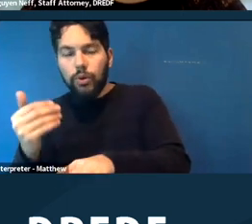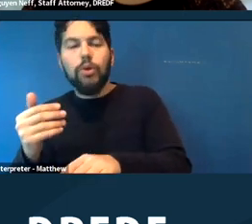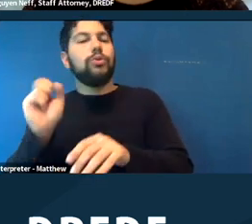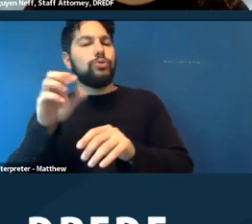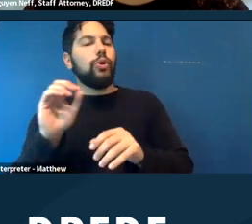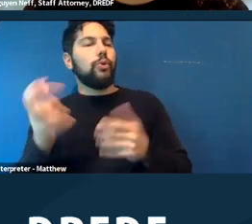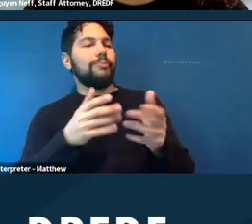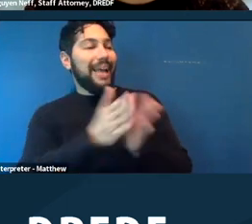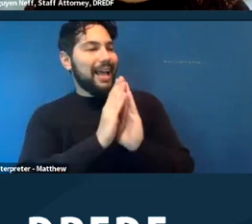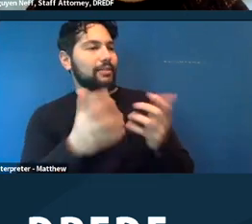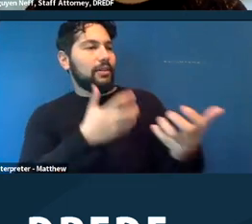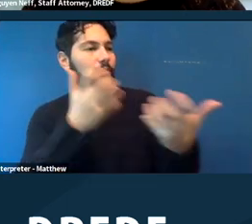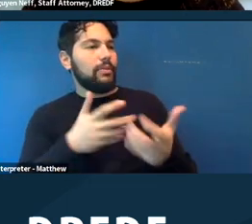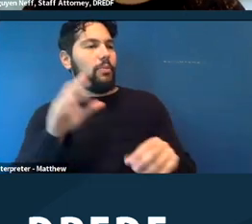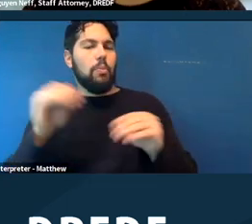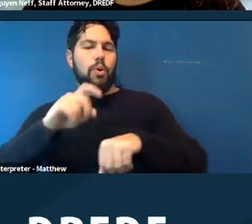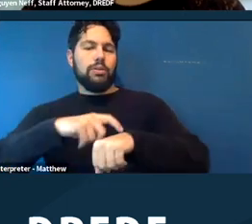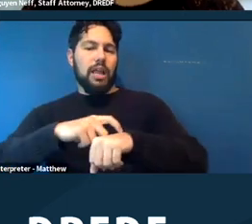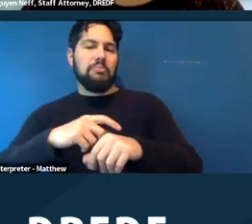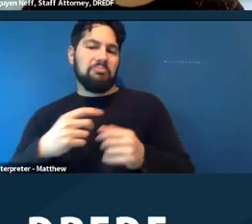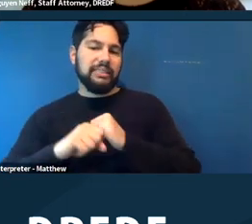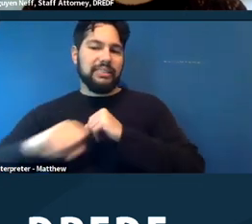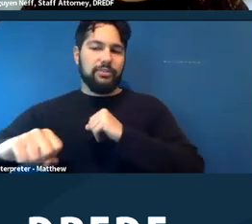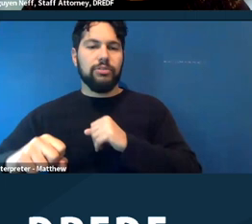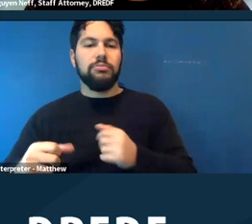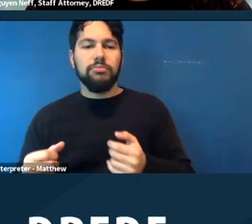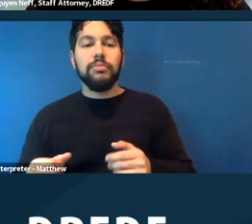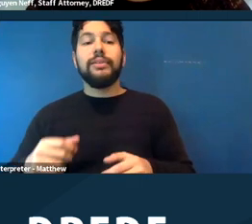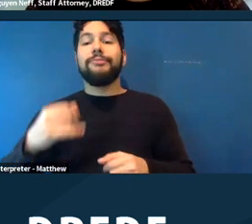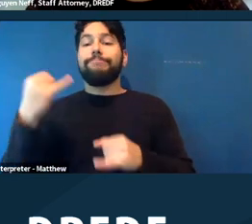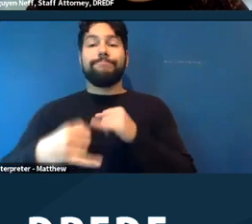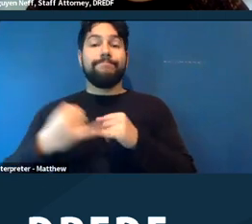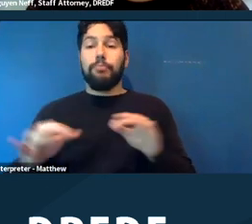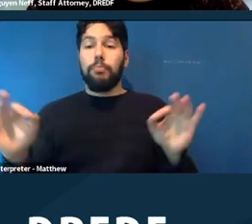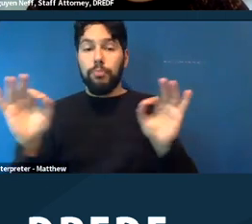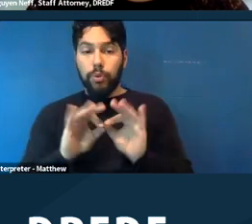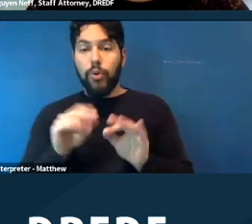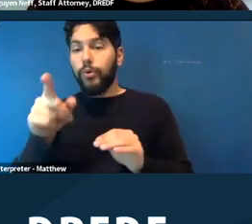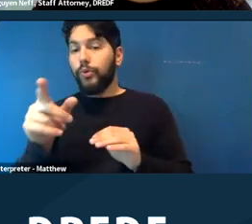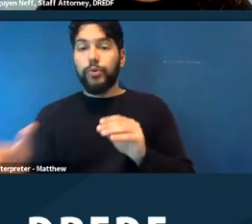and accommodation. And then at the end of the request, you want to give the person